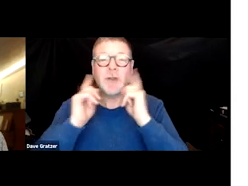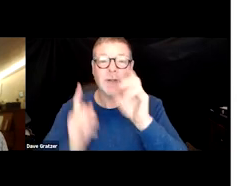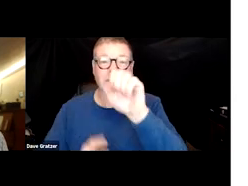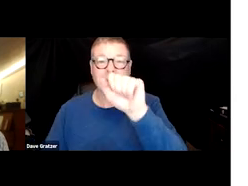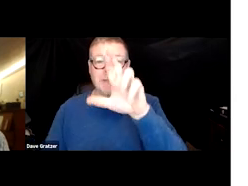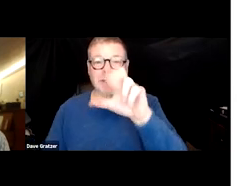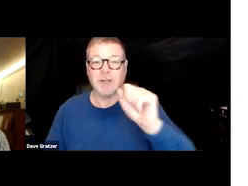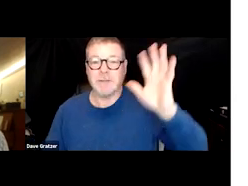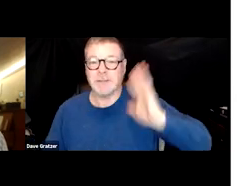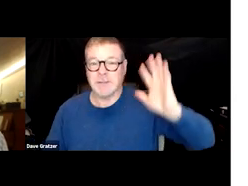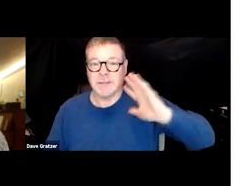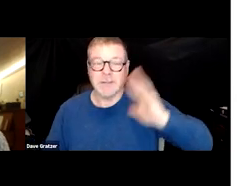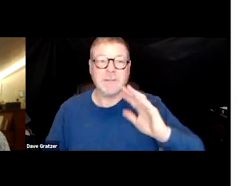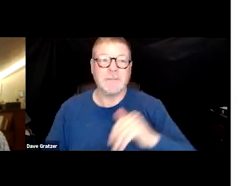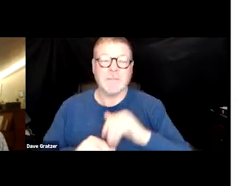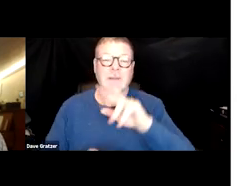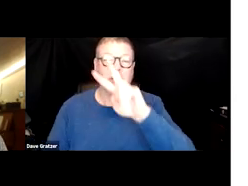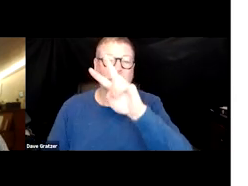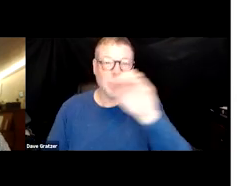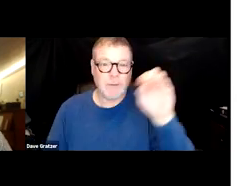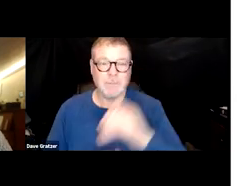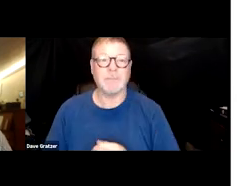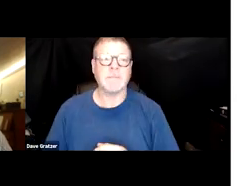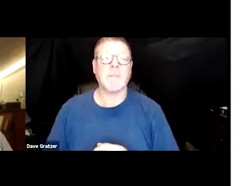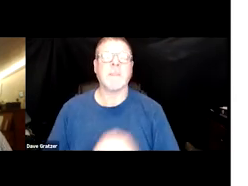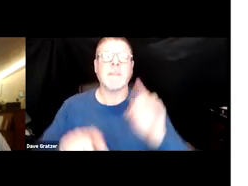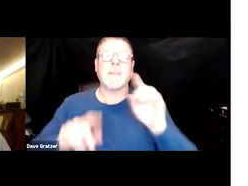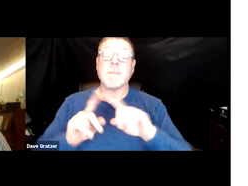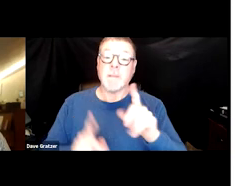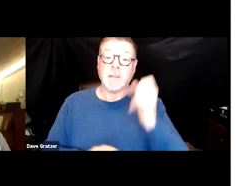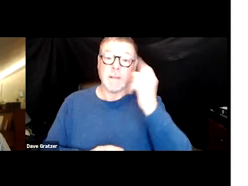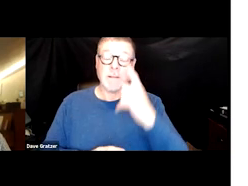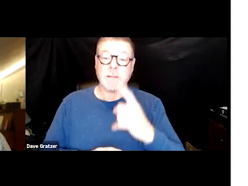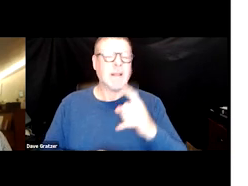One occurred in the early 2000s but it was far less deadly